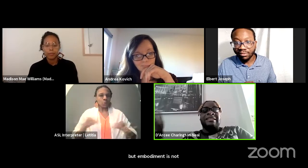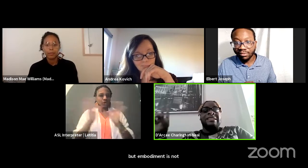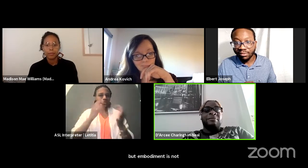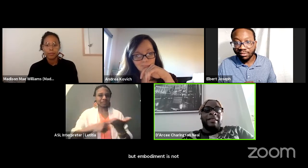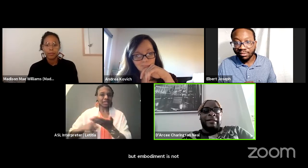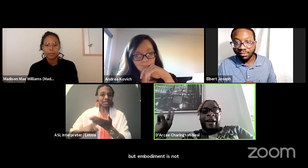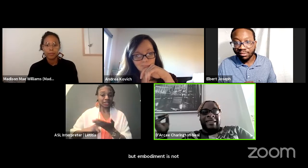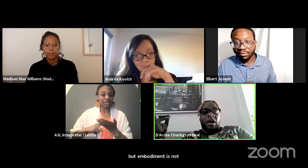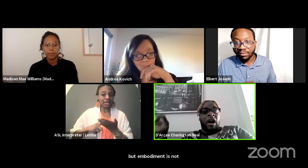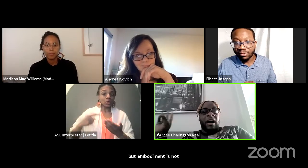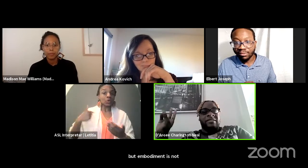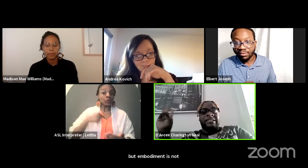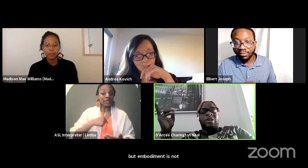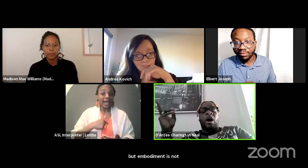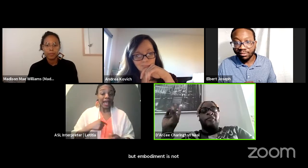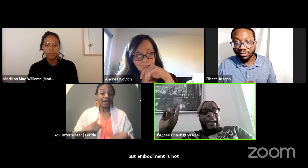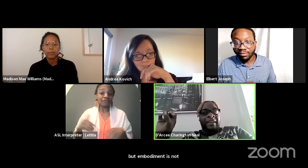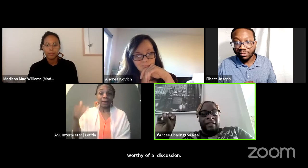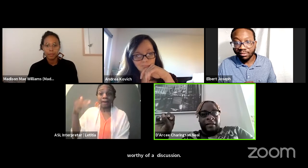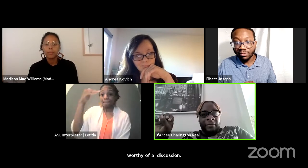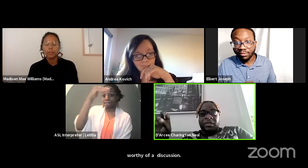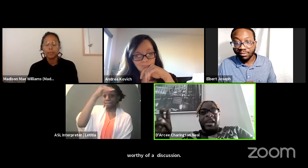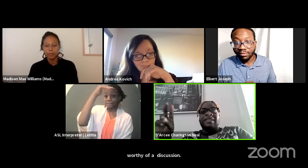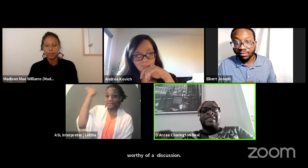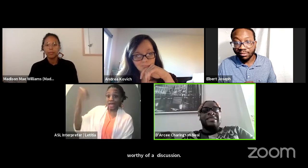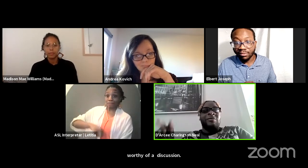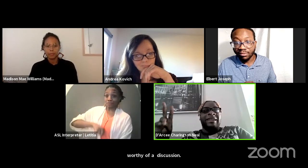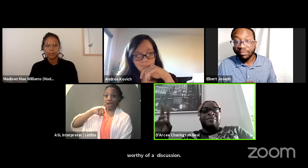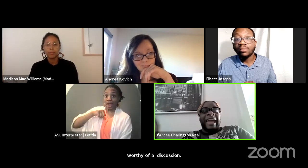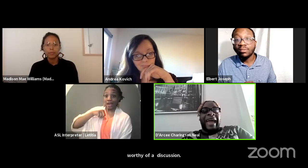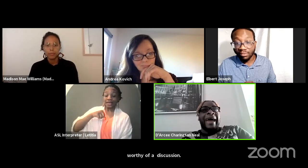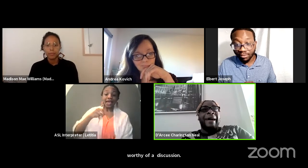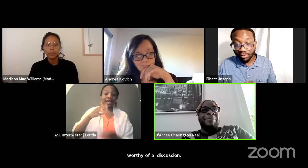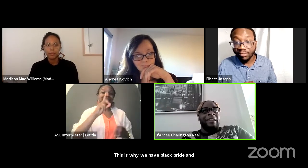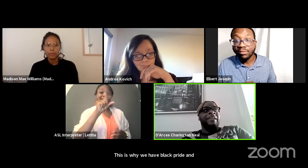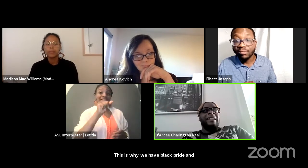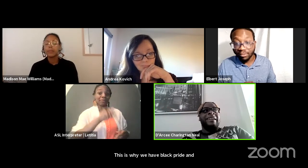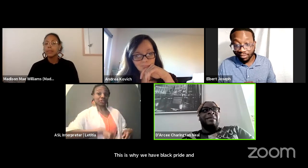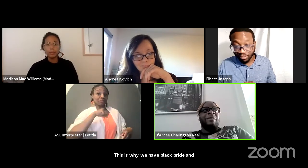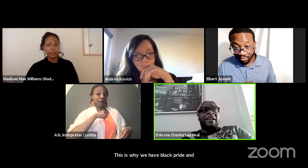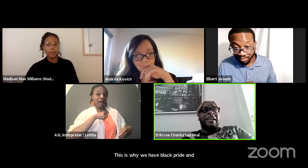and disability practice scoffed at the idea that someone can be happy in the body